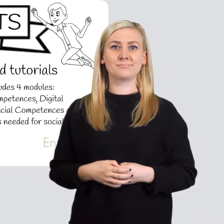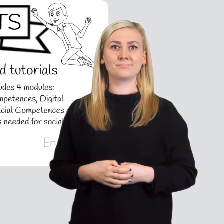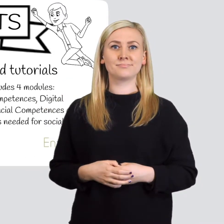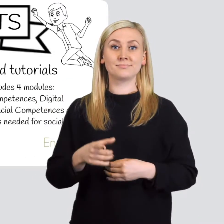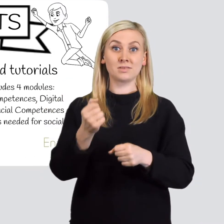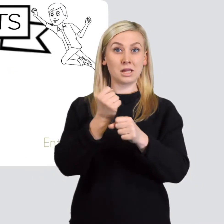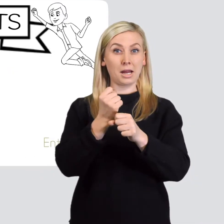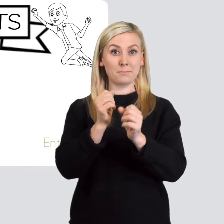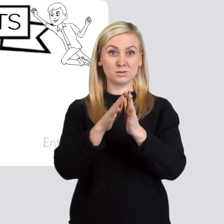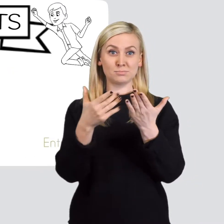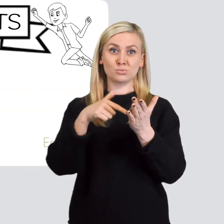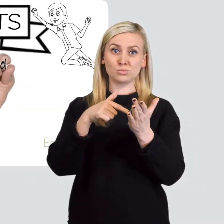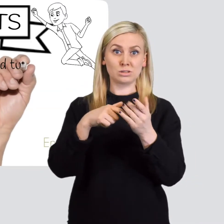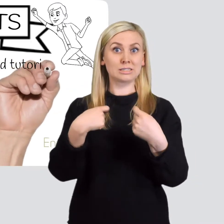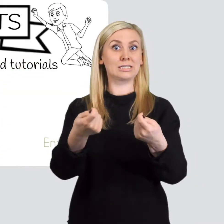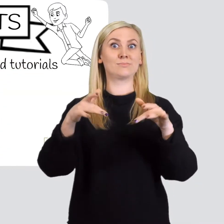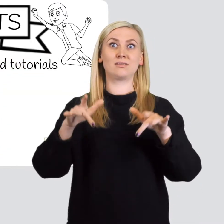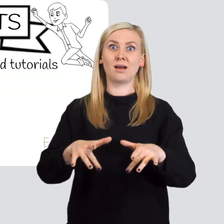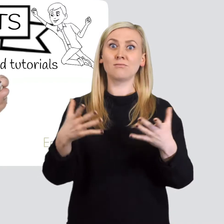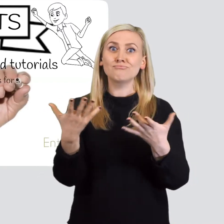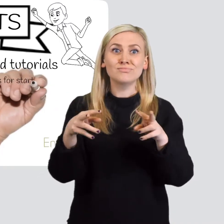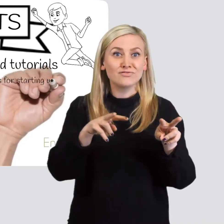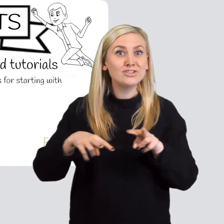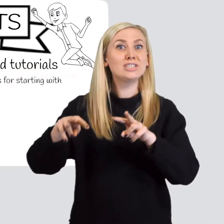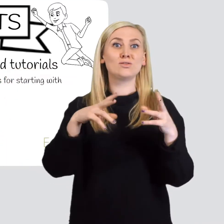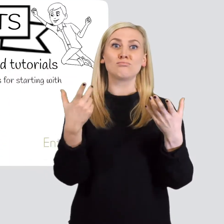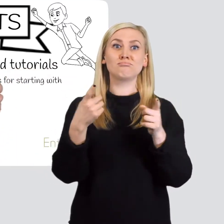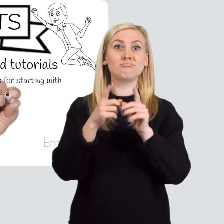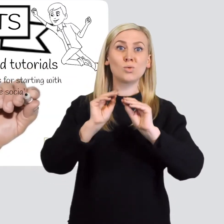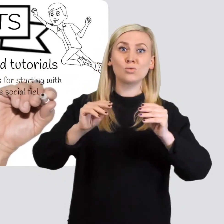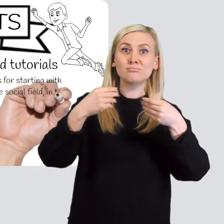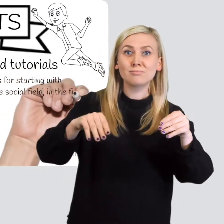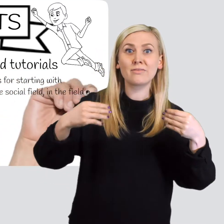There are text and video guidebooks and tutorials